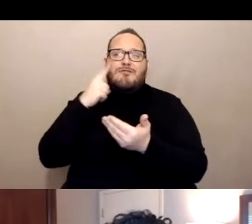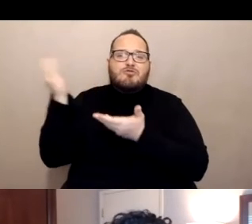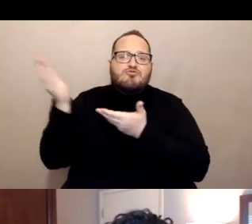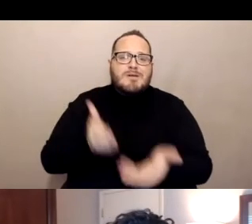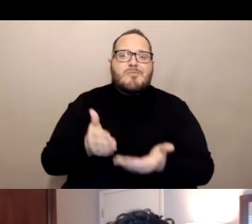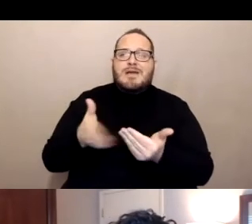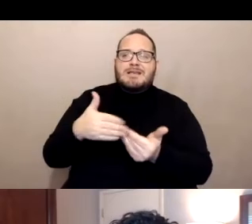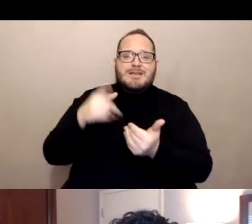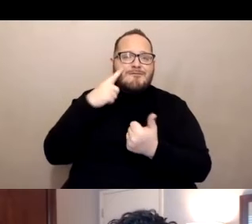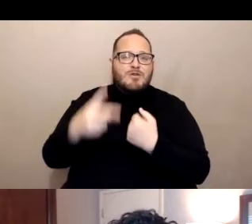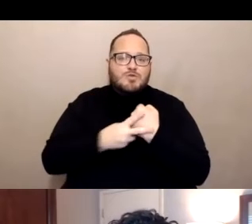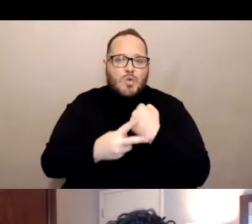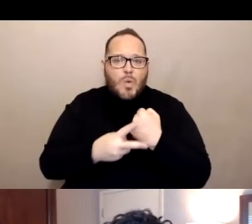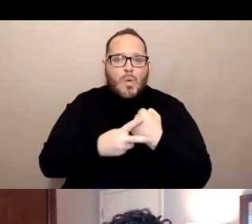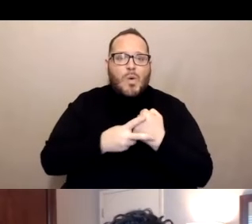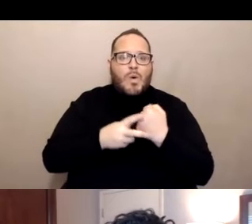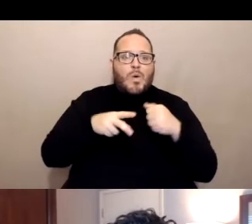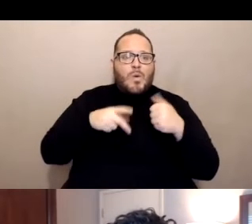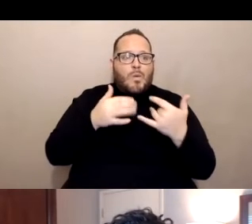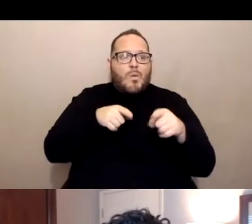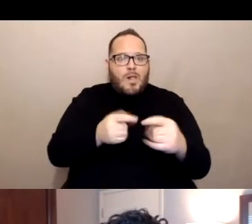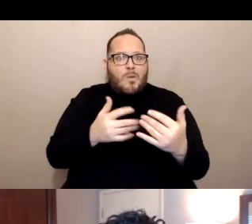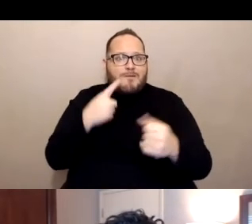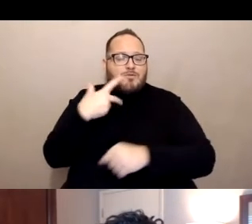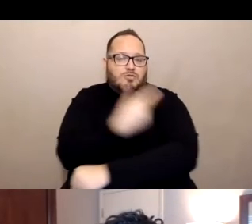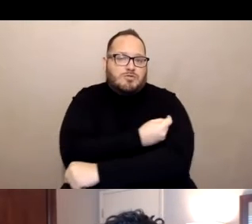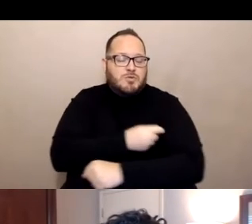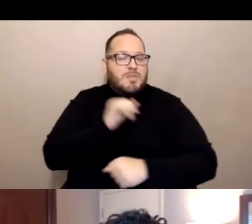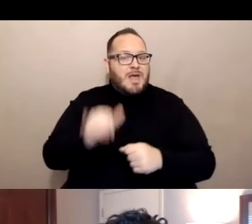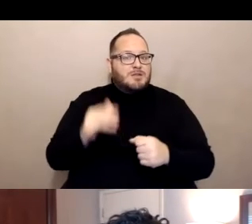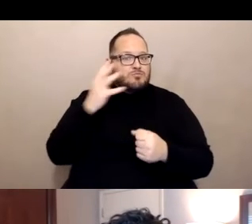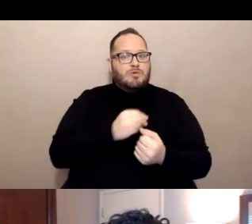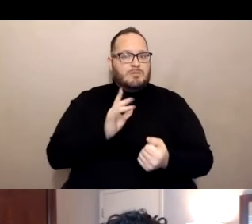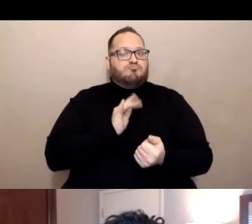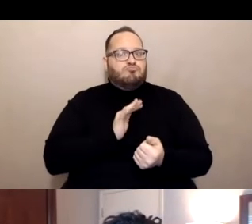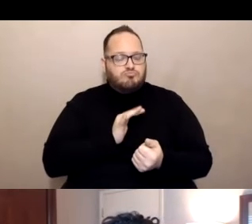for the battle that we're all in right now to end this pandemic here in California.